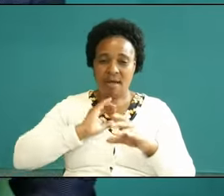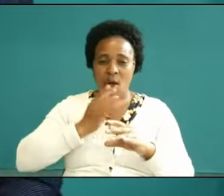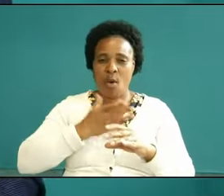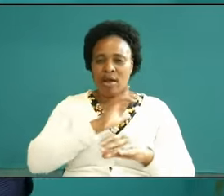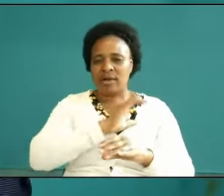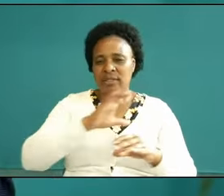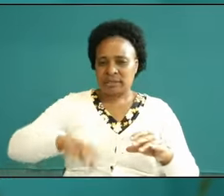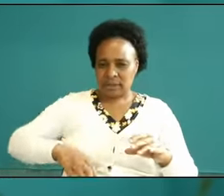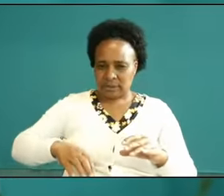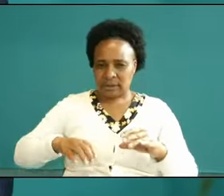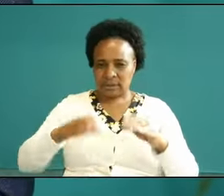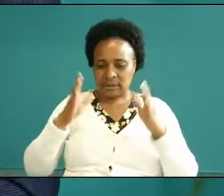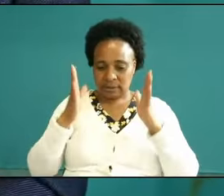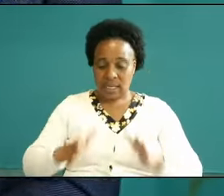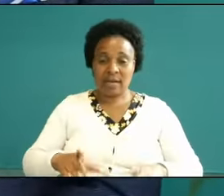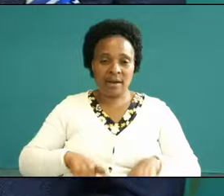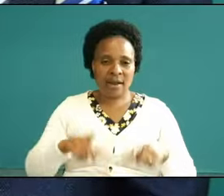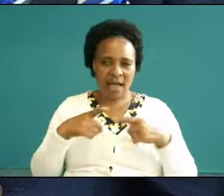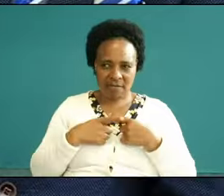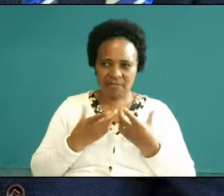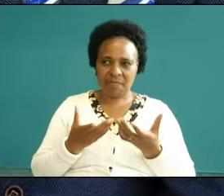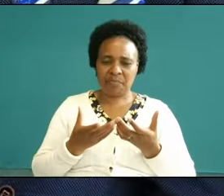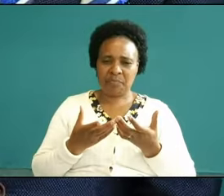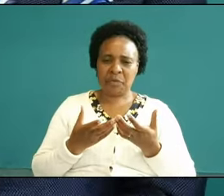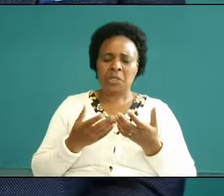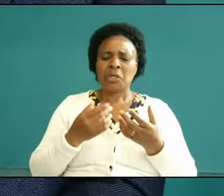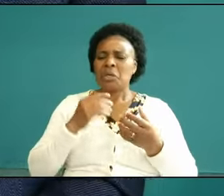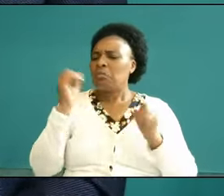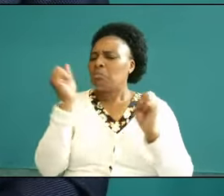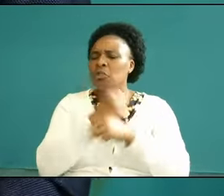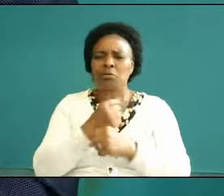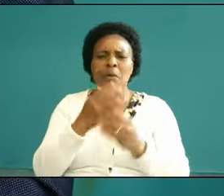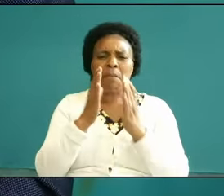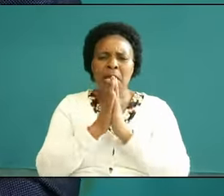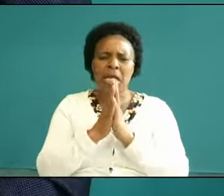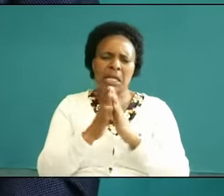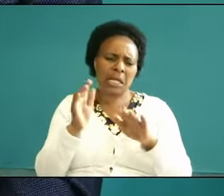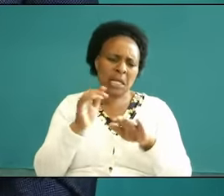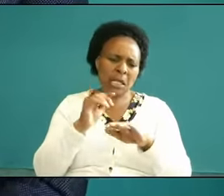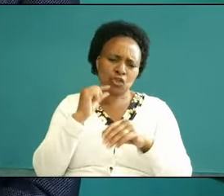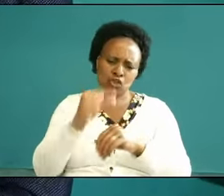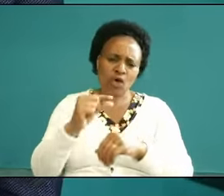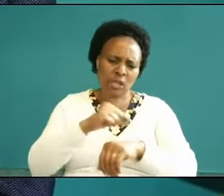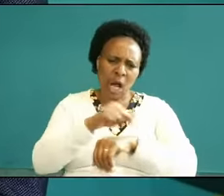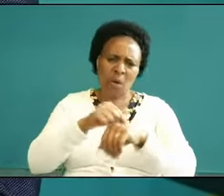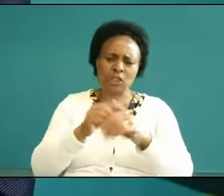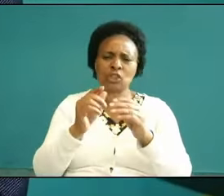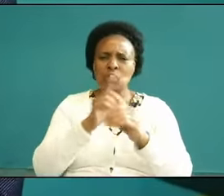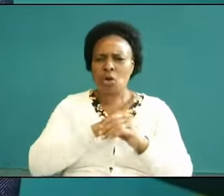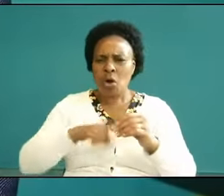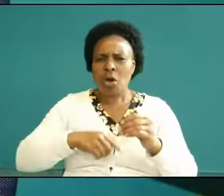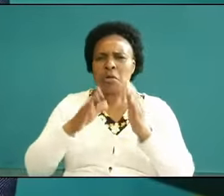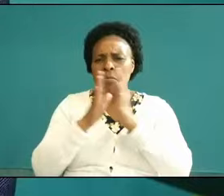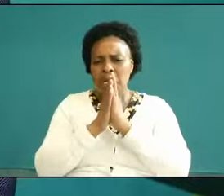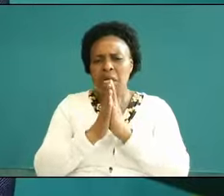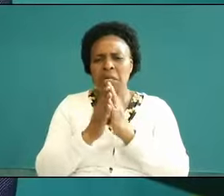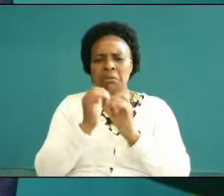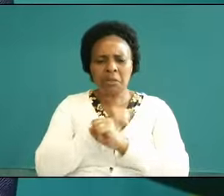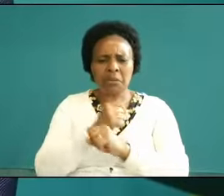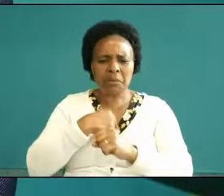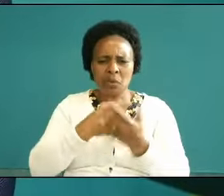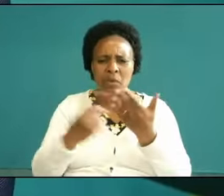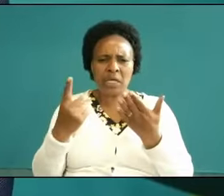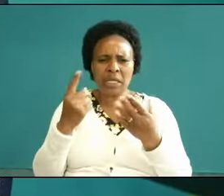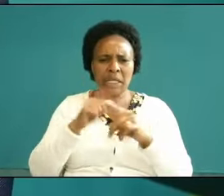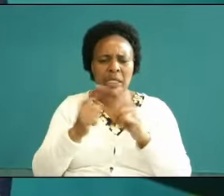just cling your eyes and praying God I'm feeling I'm weak don't strengthen me that's not what you